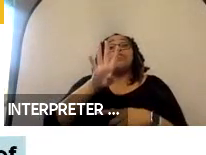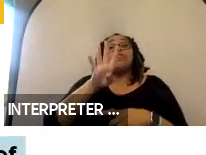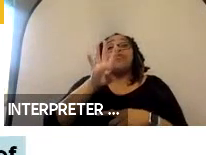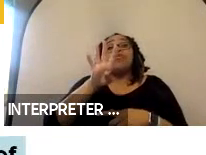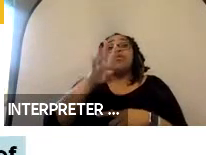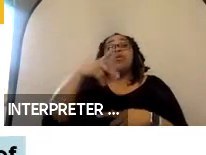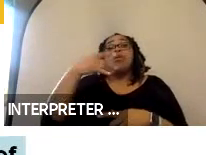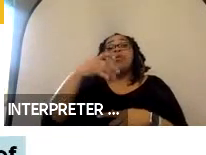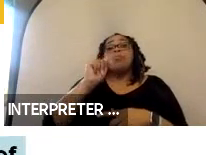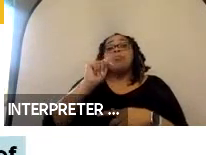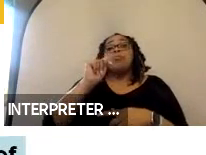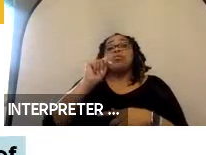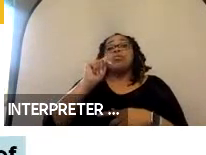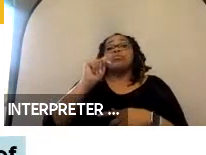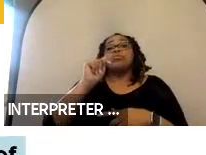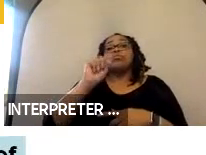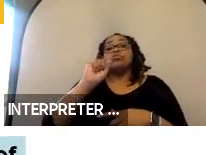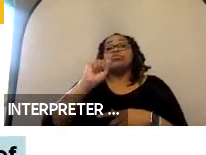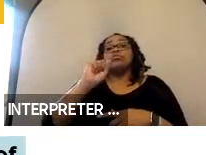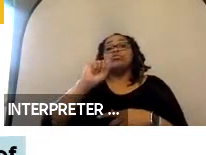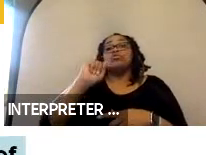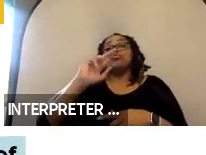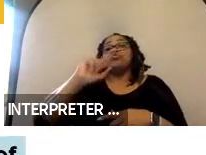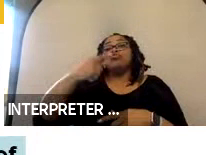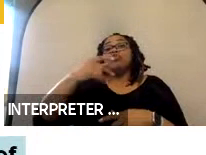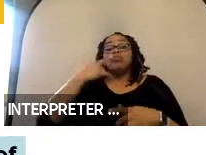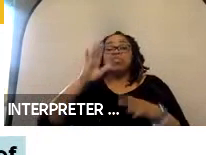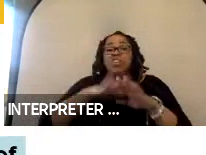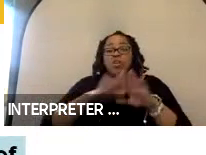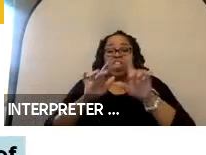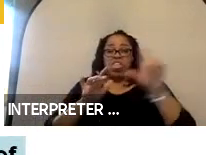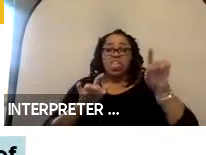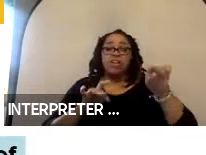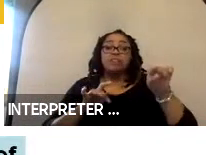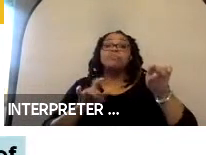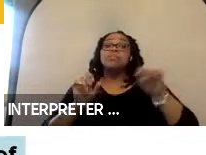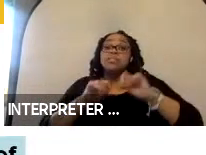tiedown, illustrated on the left. And while this type of system can work in both high